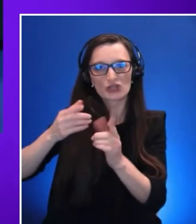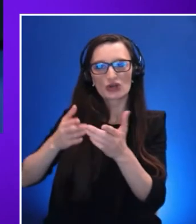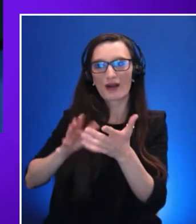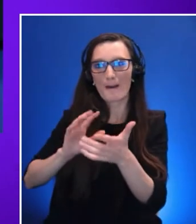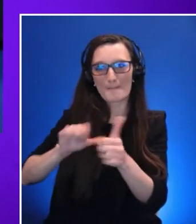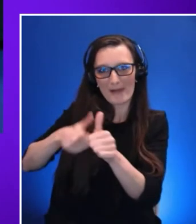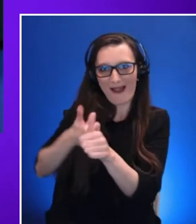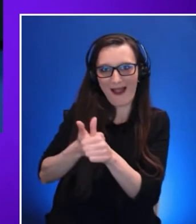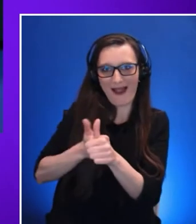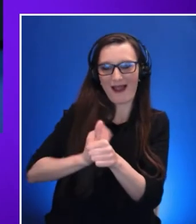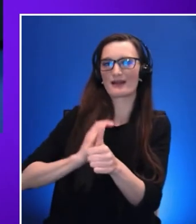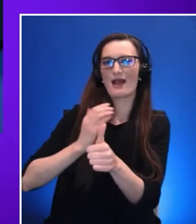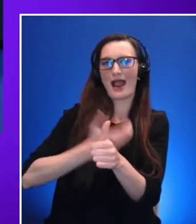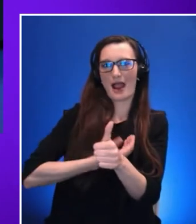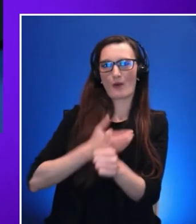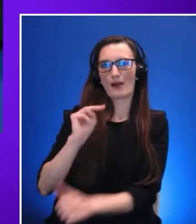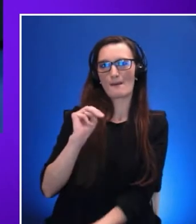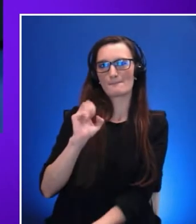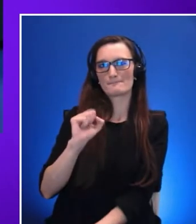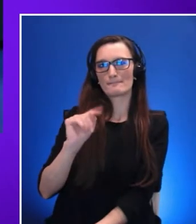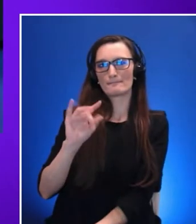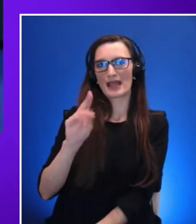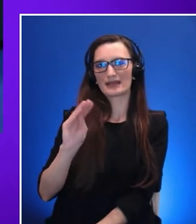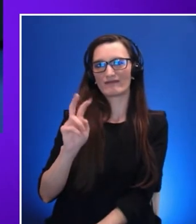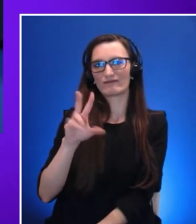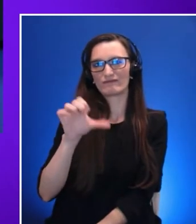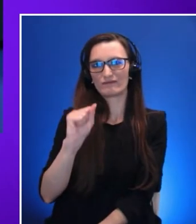Now that we have started to build it for everyone at Accenture.